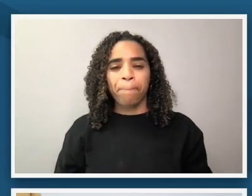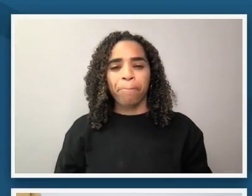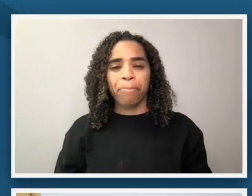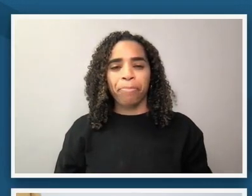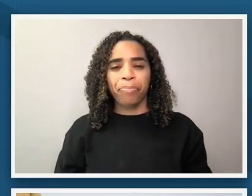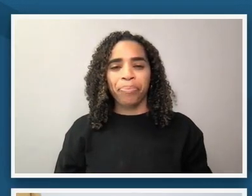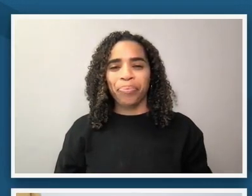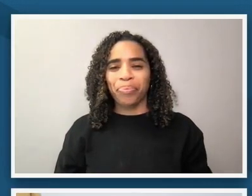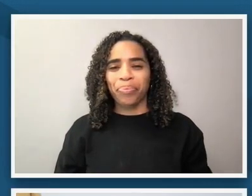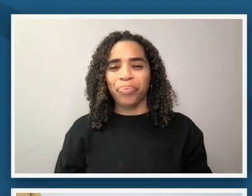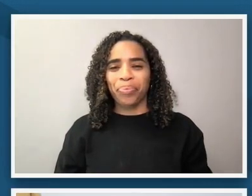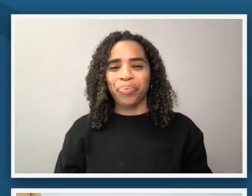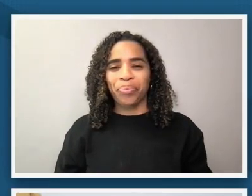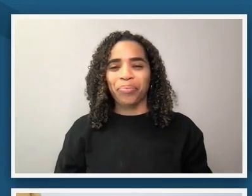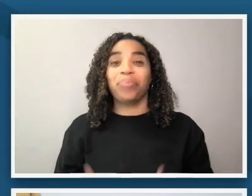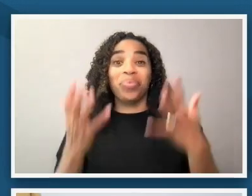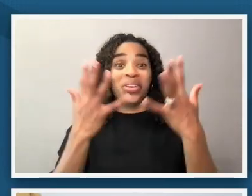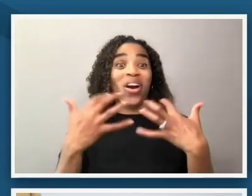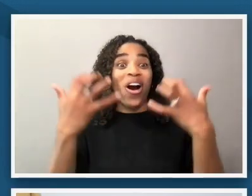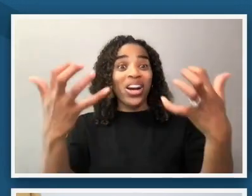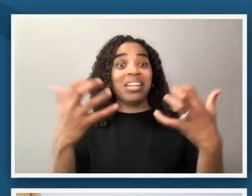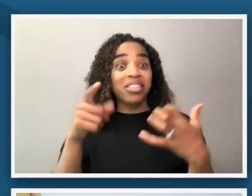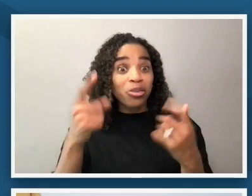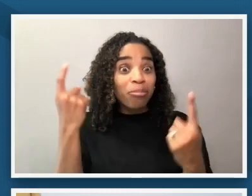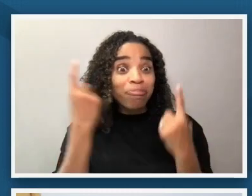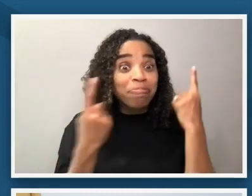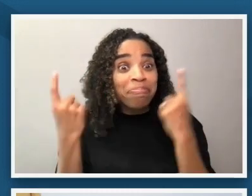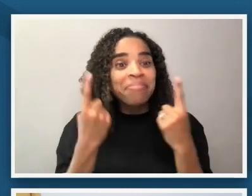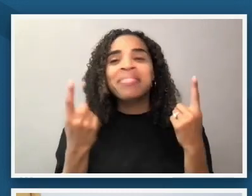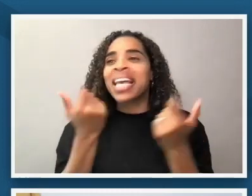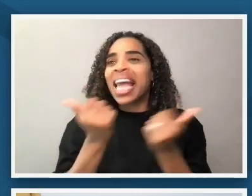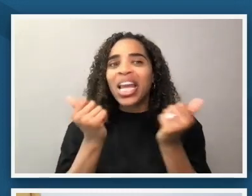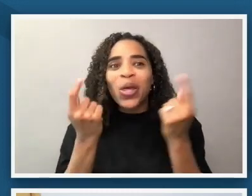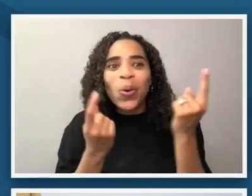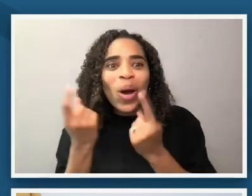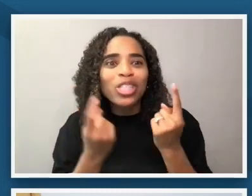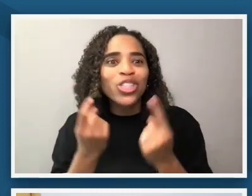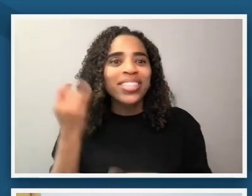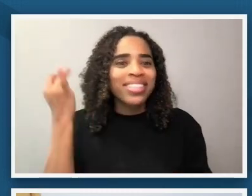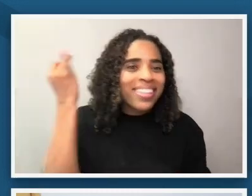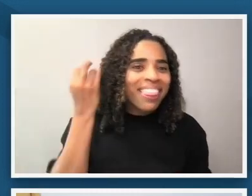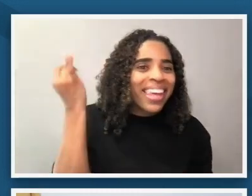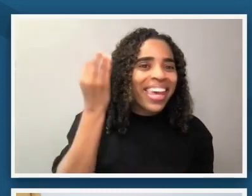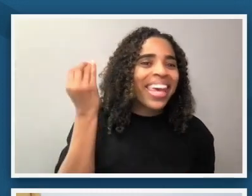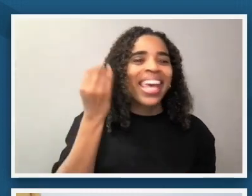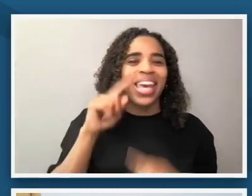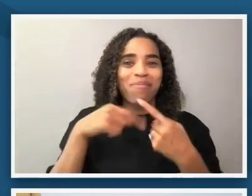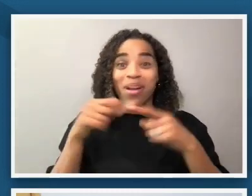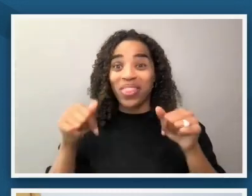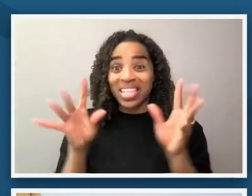audience that's out there what questions might be on your mind for us about our